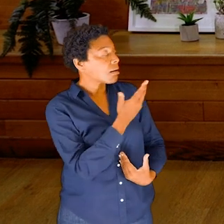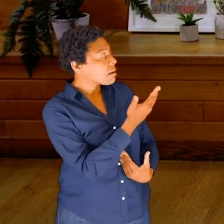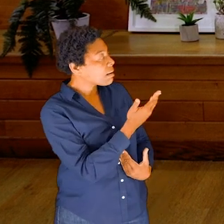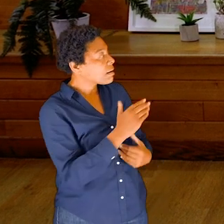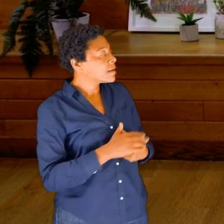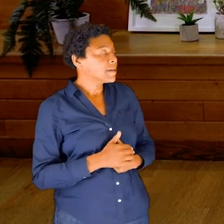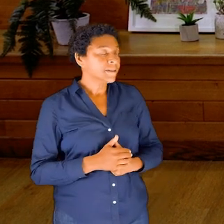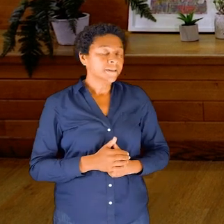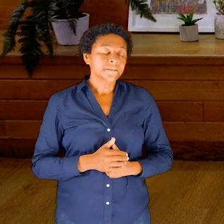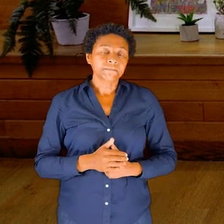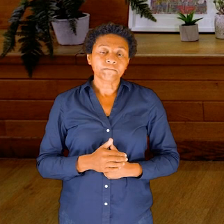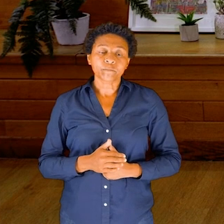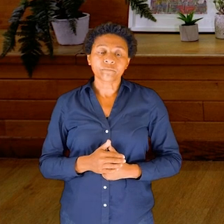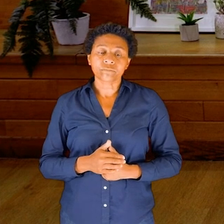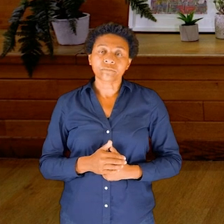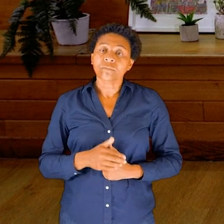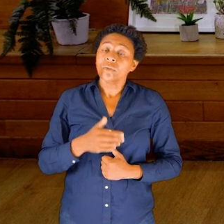We’re going to start to move.